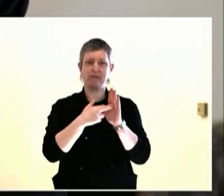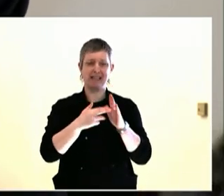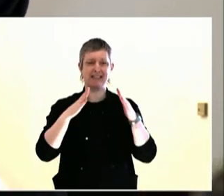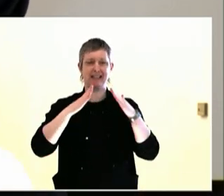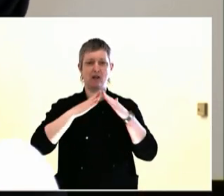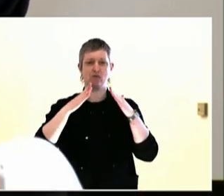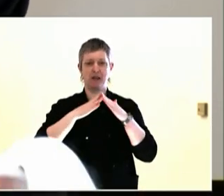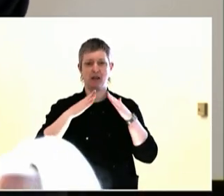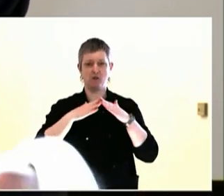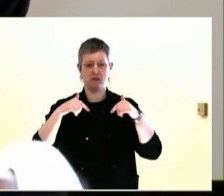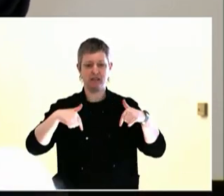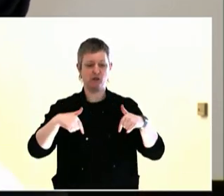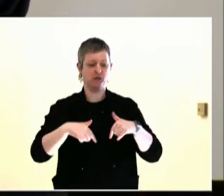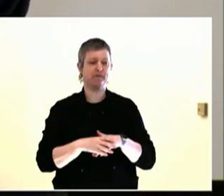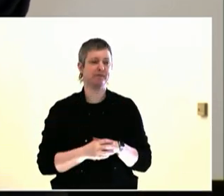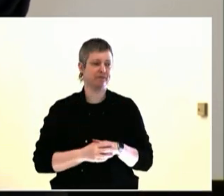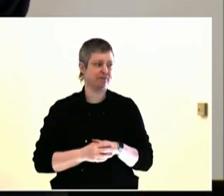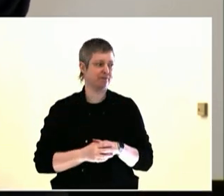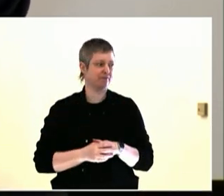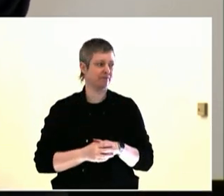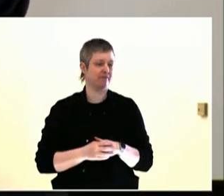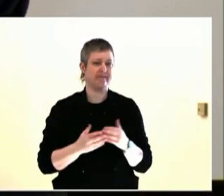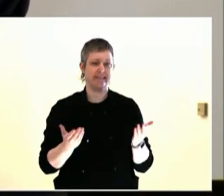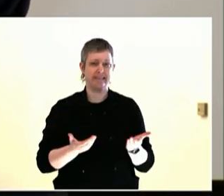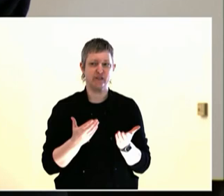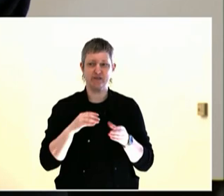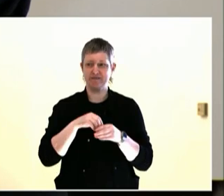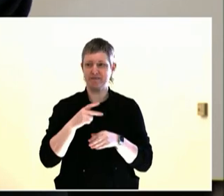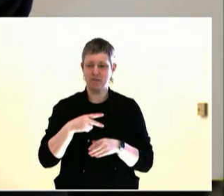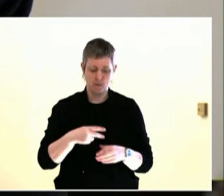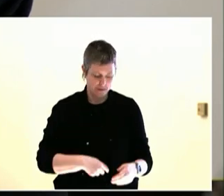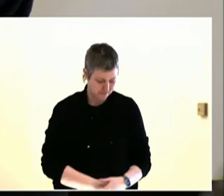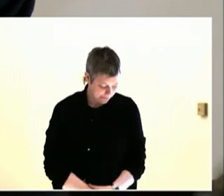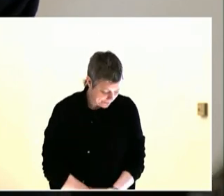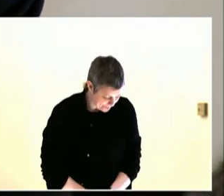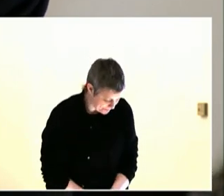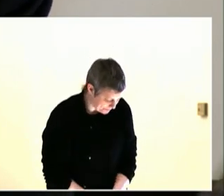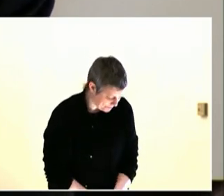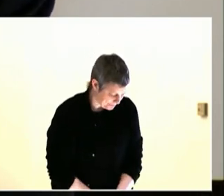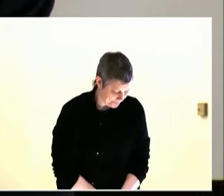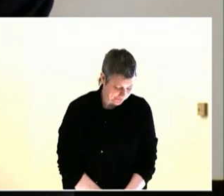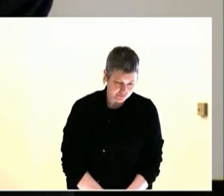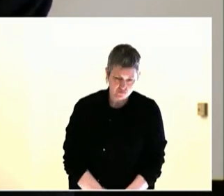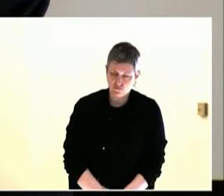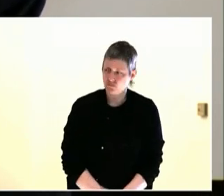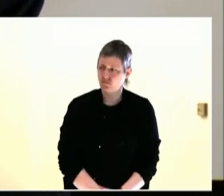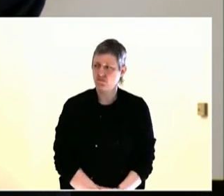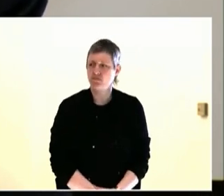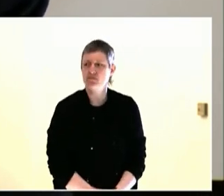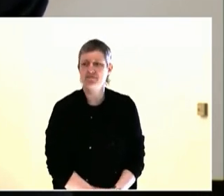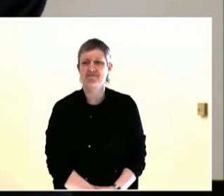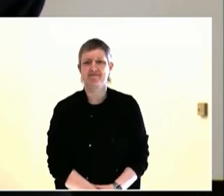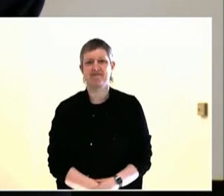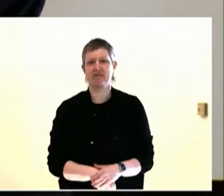try to build consensus. We need to talk a lot. So that's why it's not just